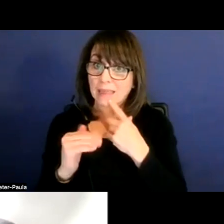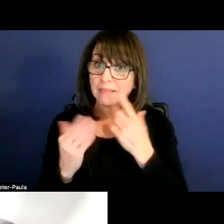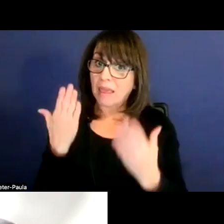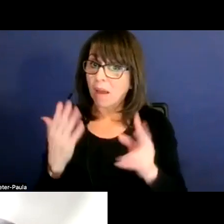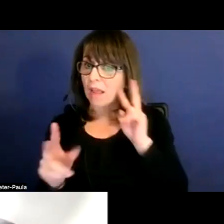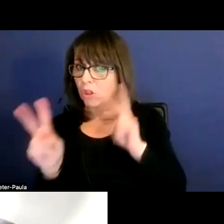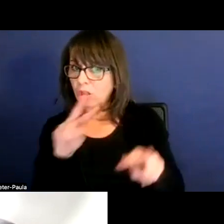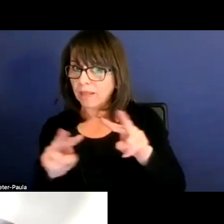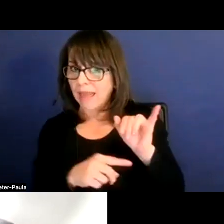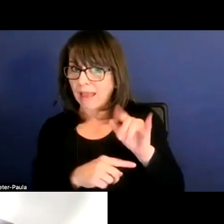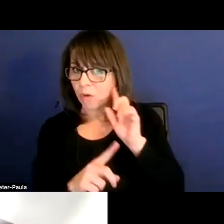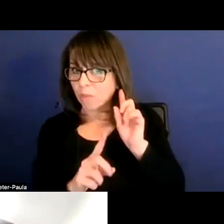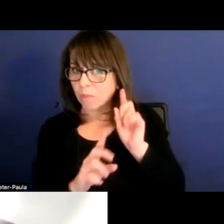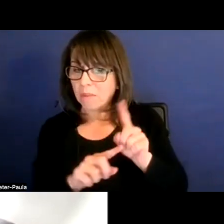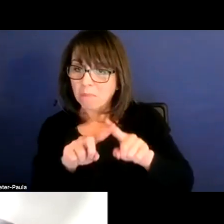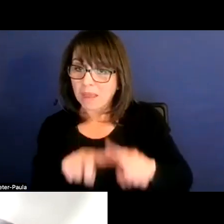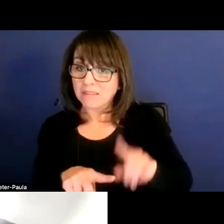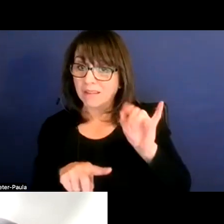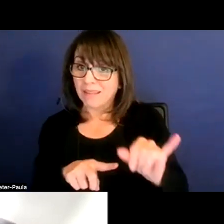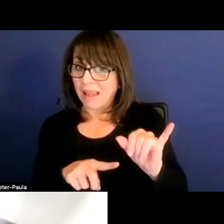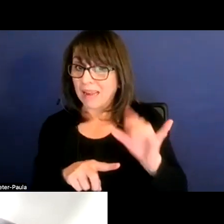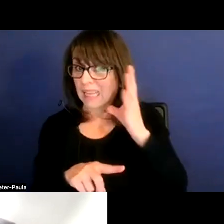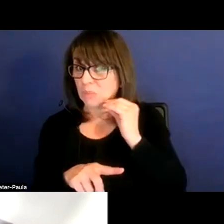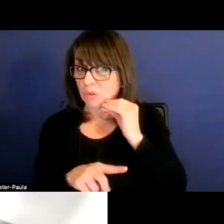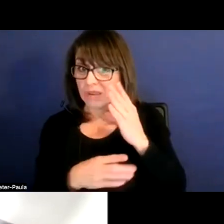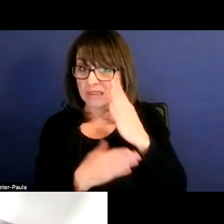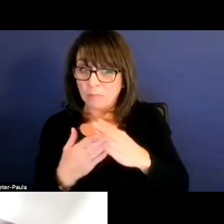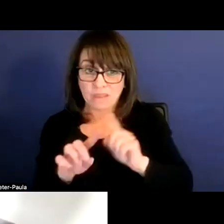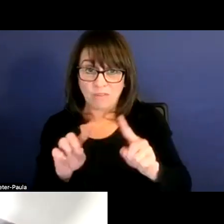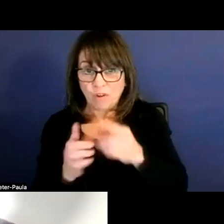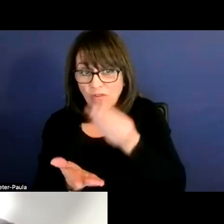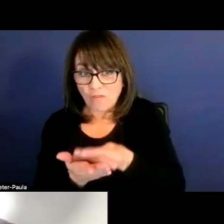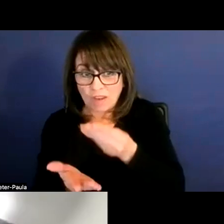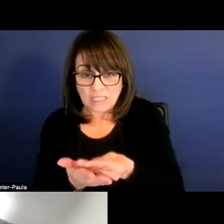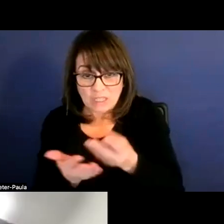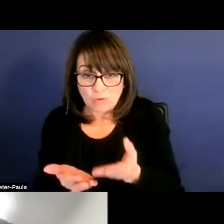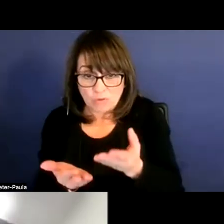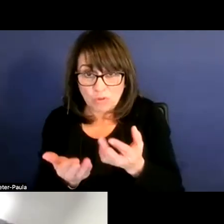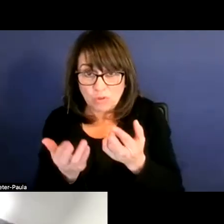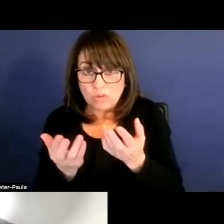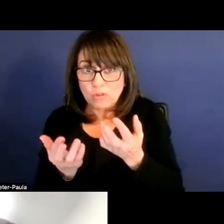I mean, based on that experience, some of those different funding sources change, right? Yeah.